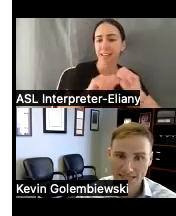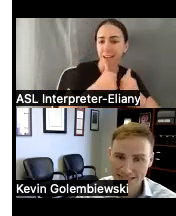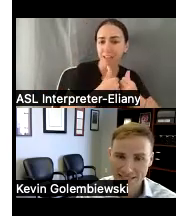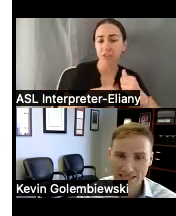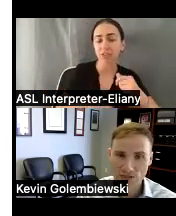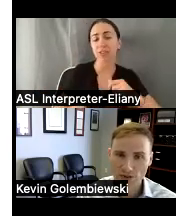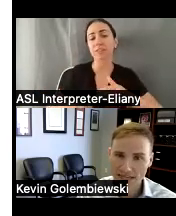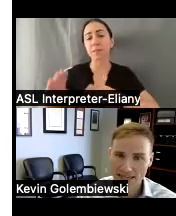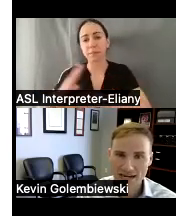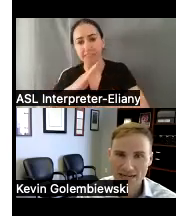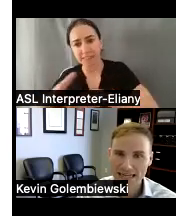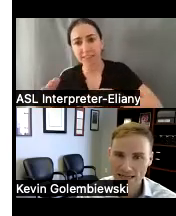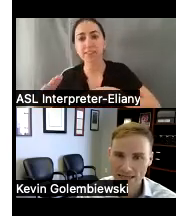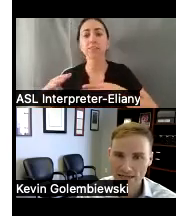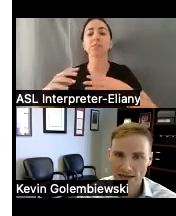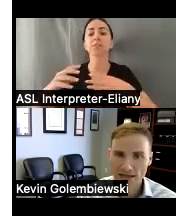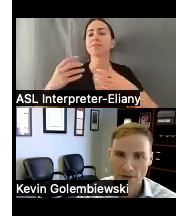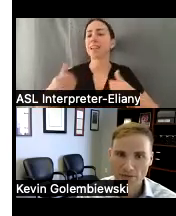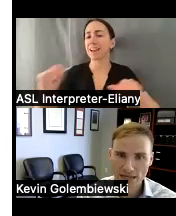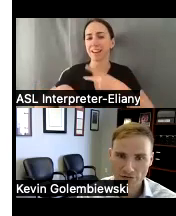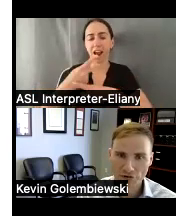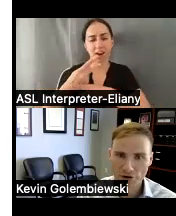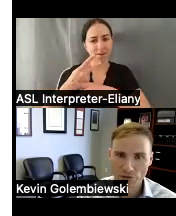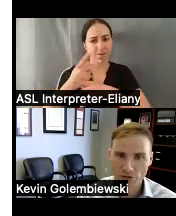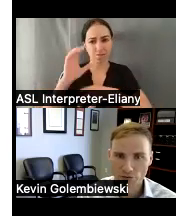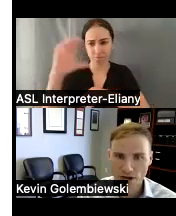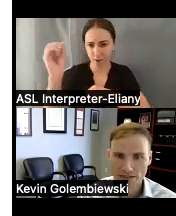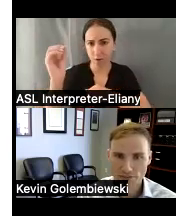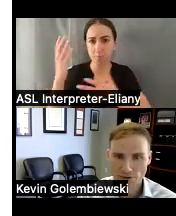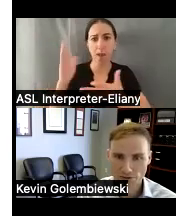businesses with any kind of entity that might be interfering with your rights as a person